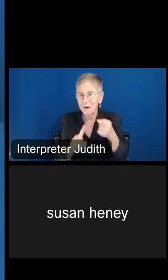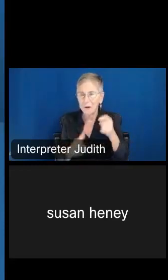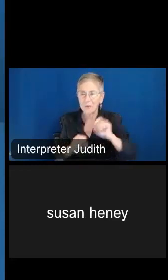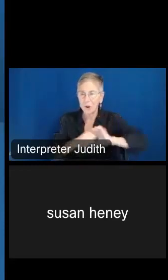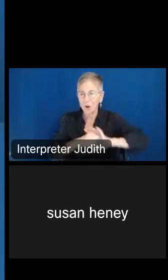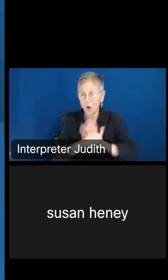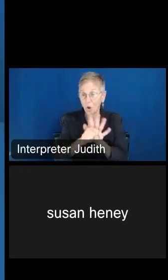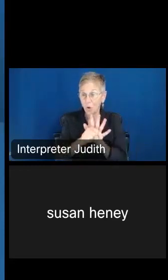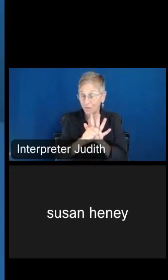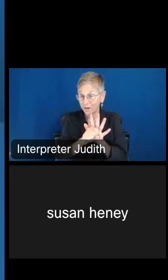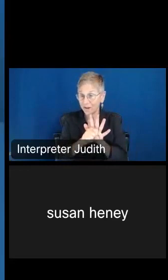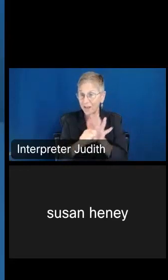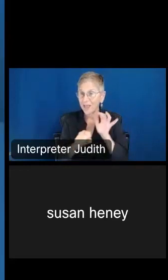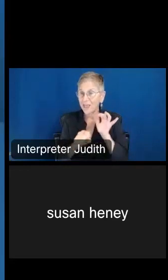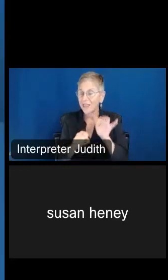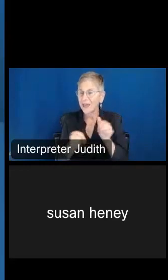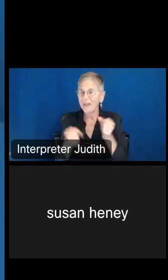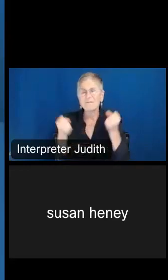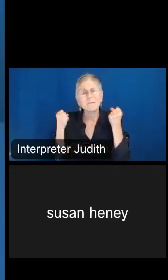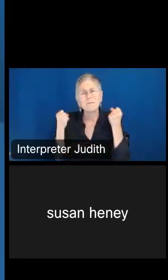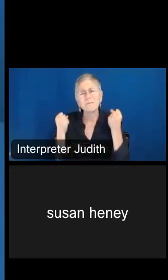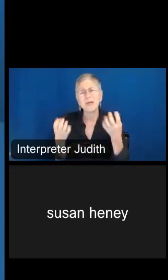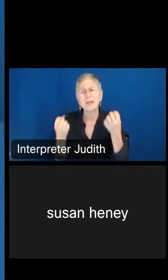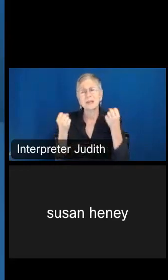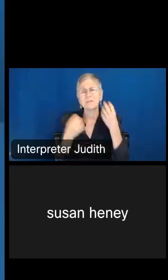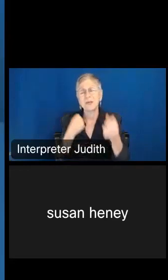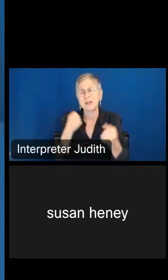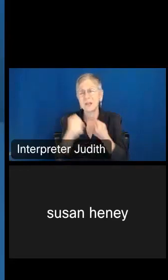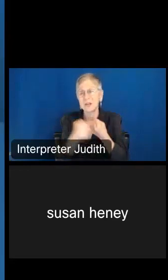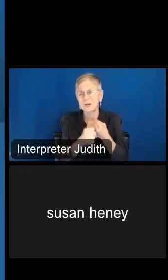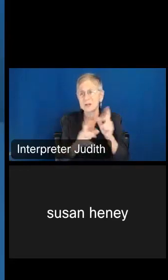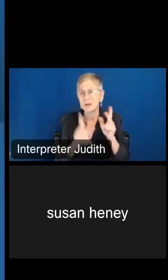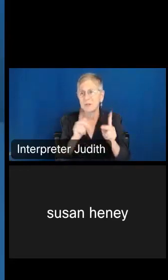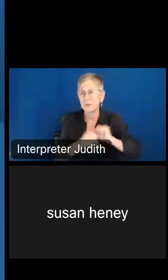the fact that for years, those of us with disabilities have argued that we can work